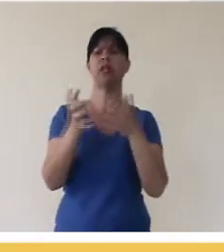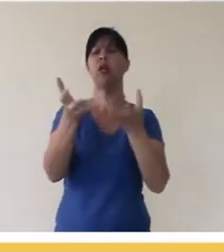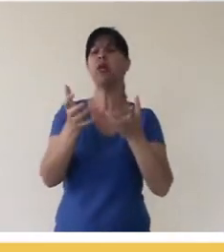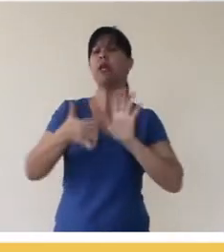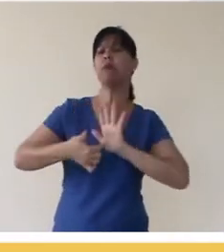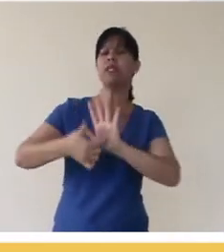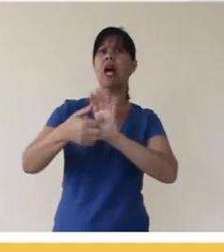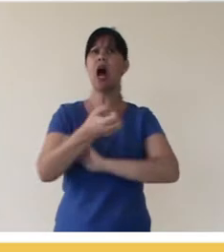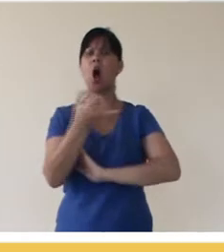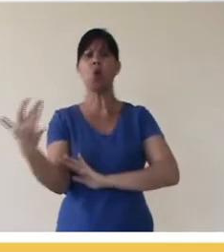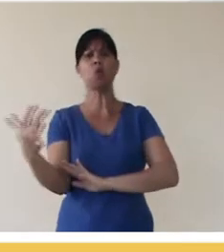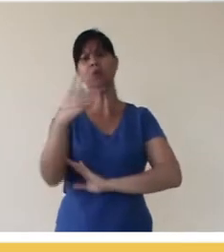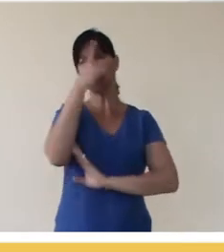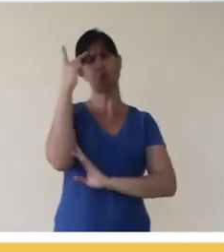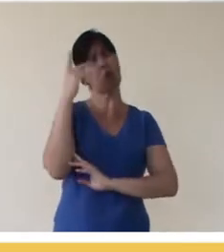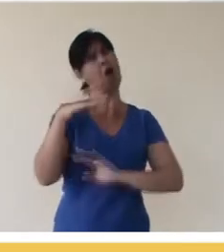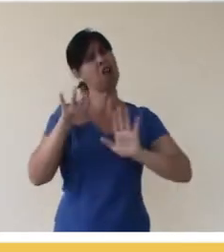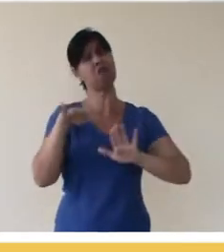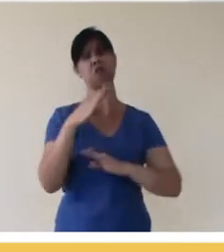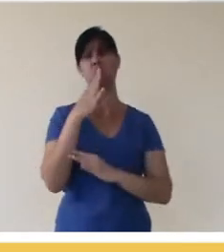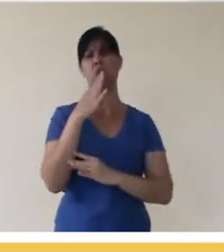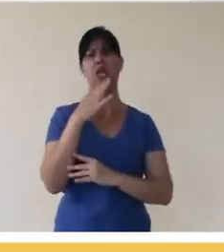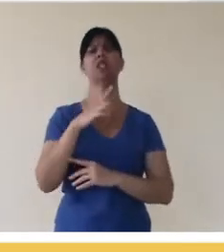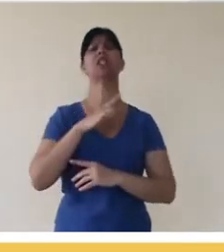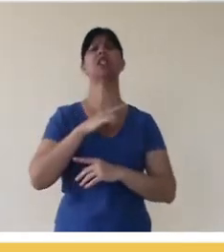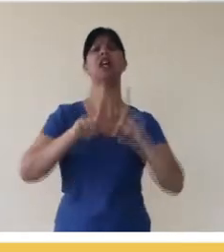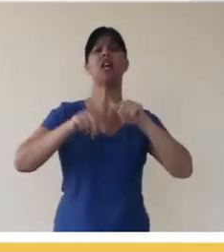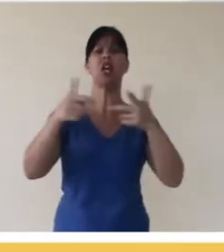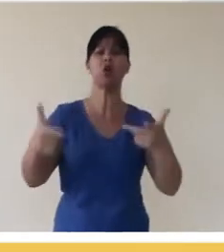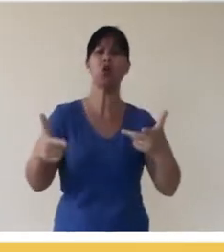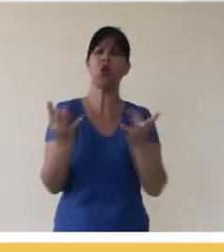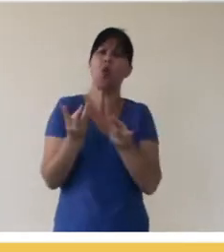several others, but I wanted to bring some that people might not know,